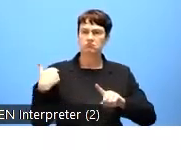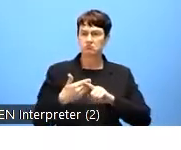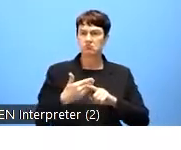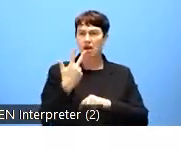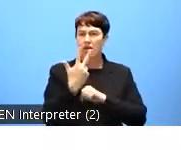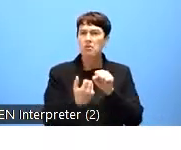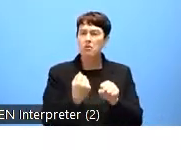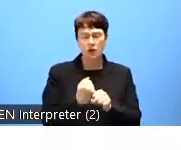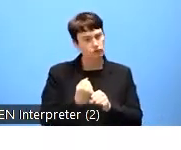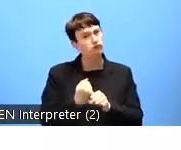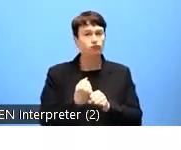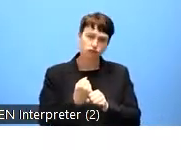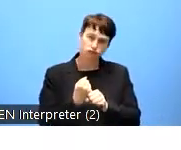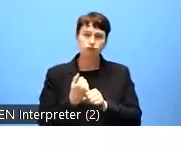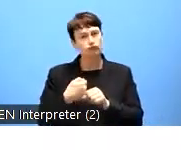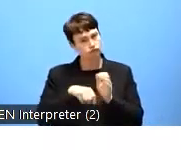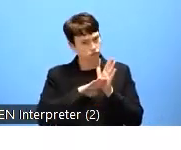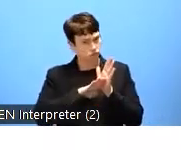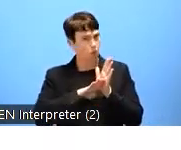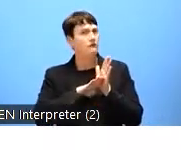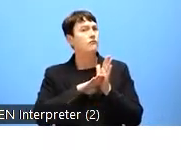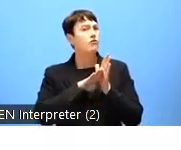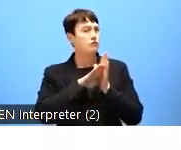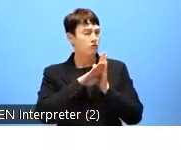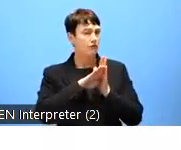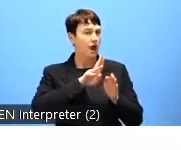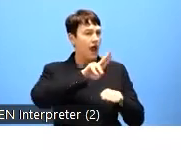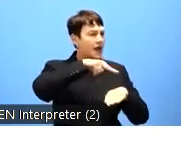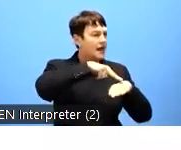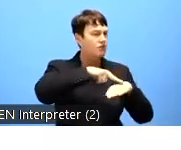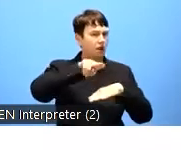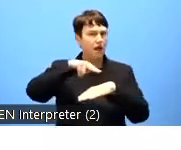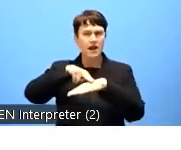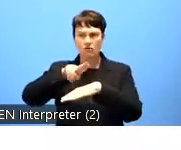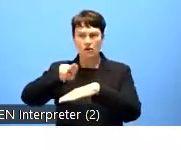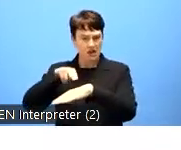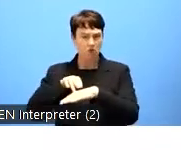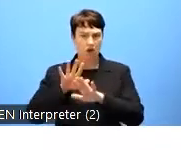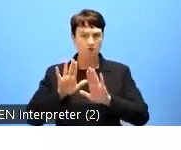three years, though more so at national level, than from the regional or local level of websites.